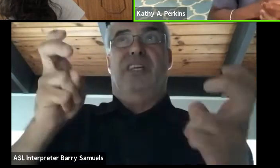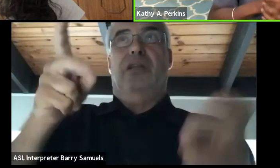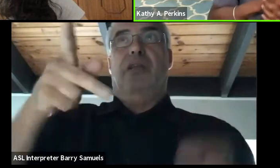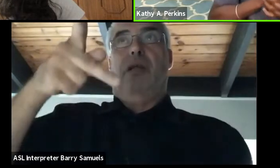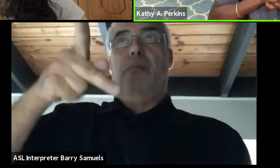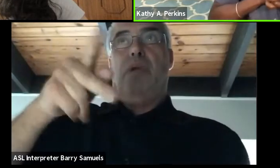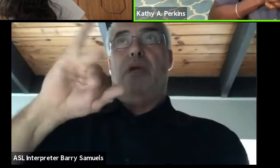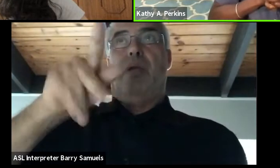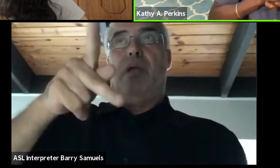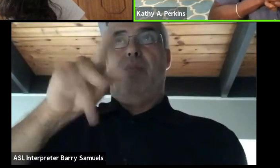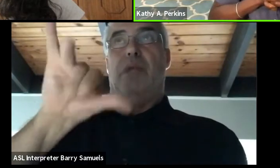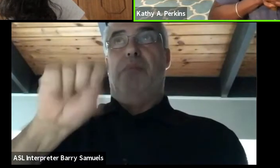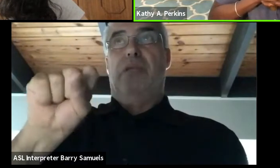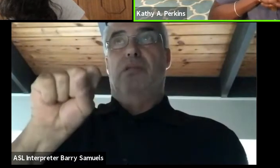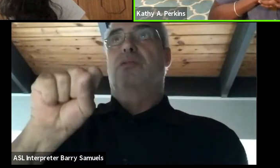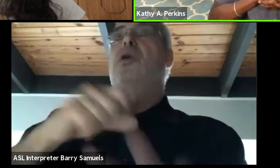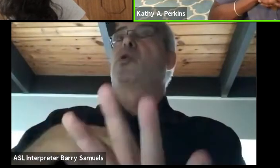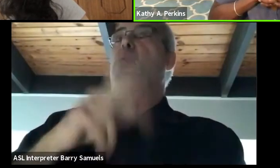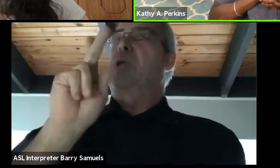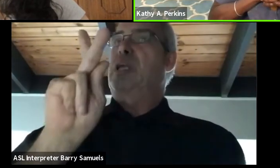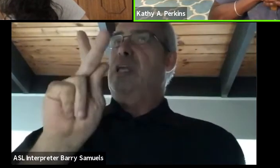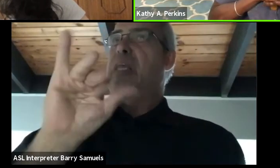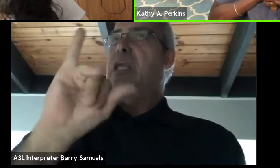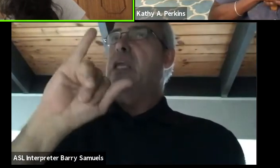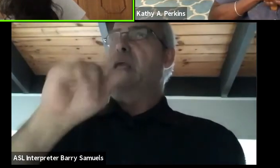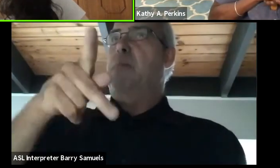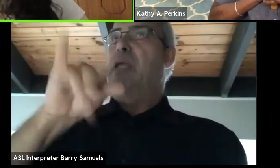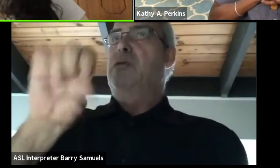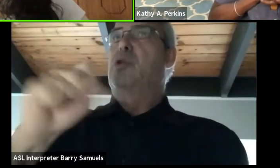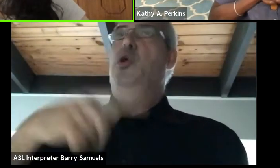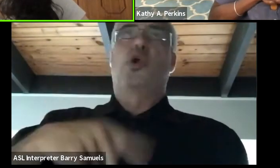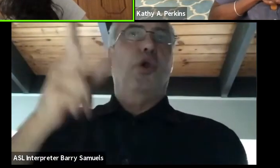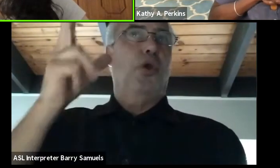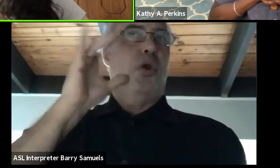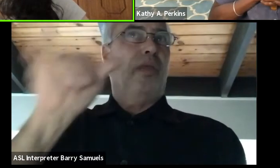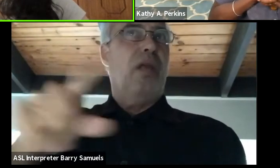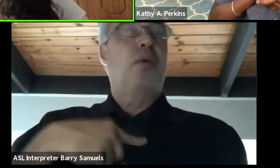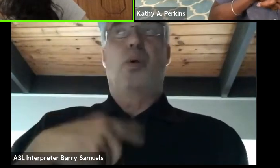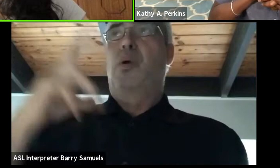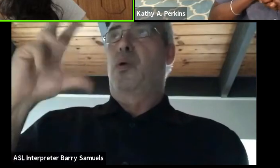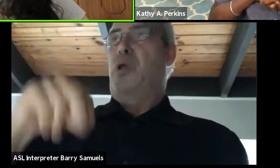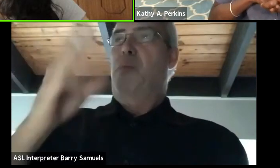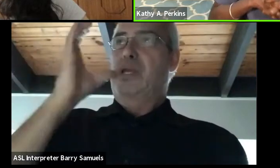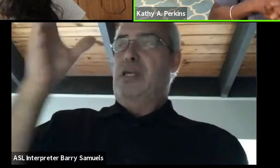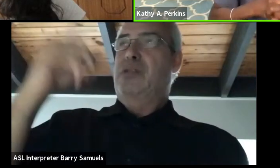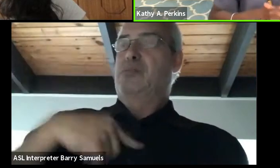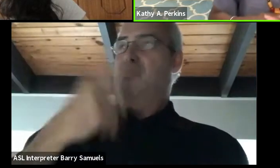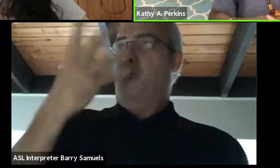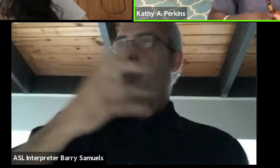Why have you heard of Kippies, you're smiling? No, I just, the concept itself is fascinating. Oh, it was-